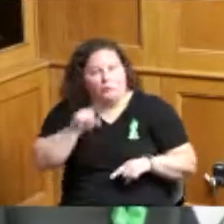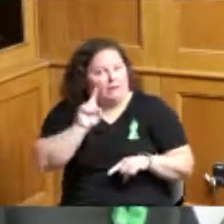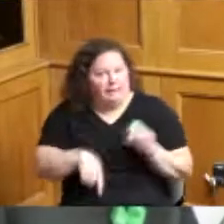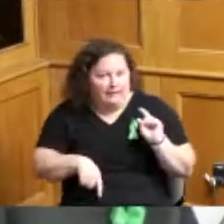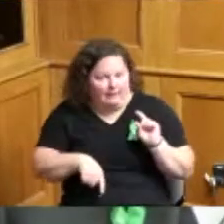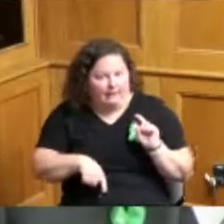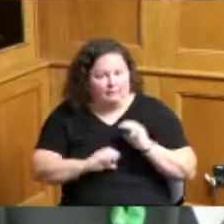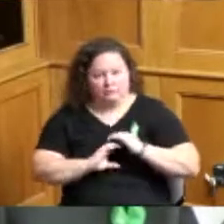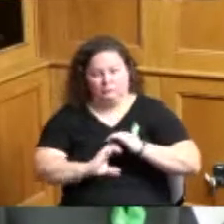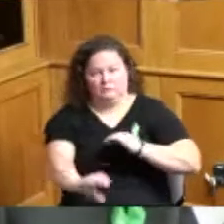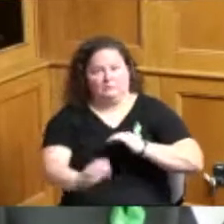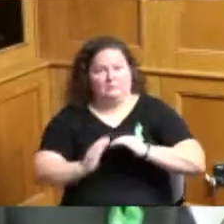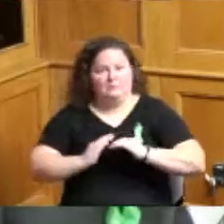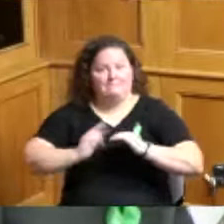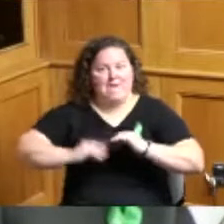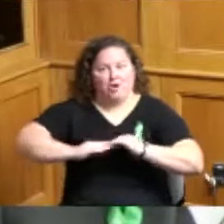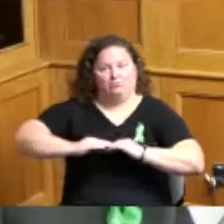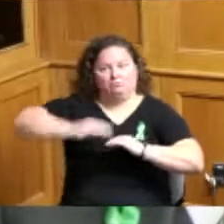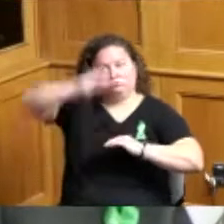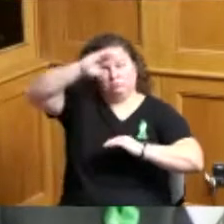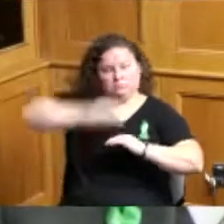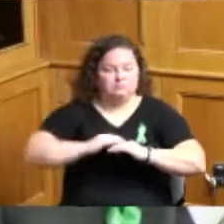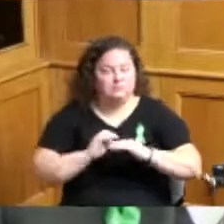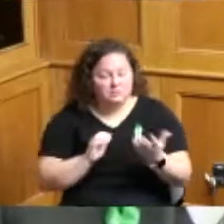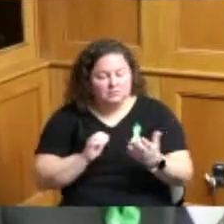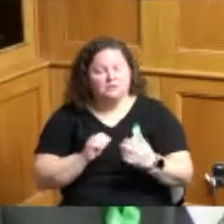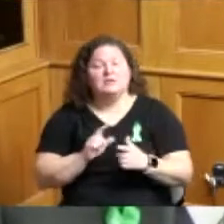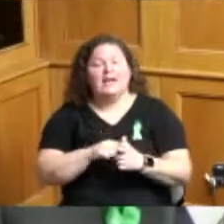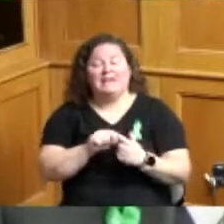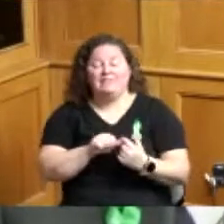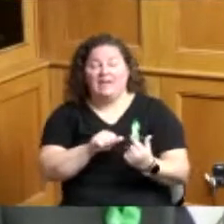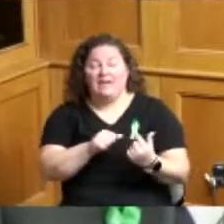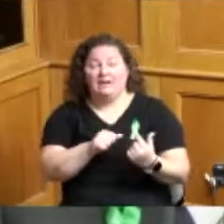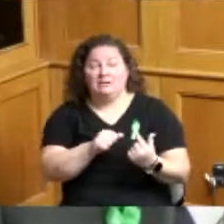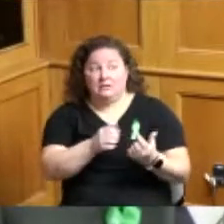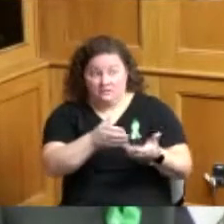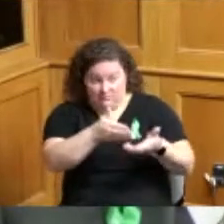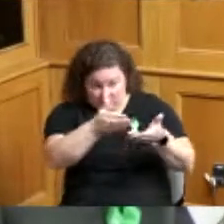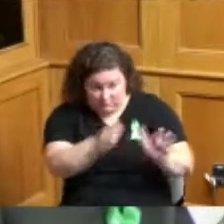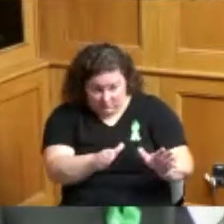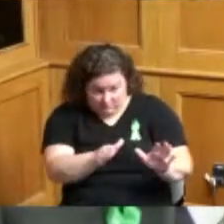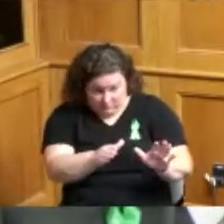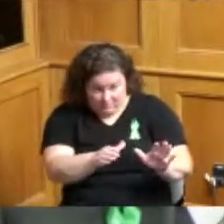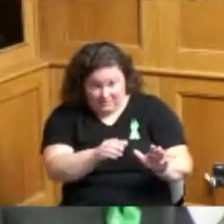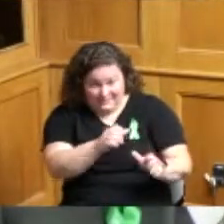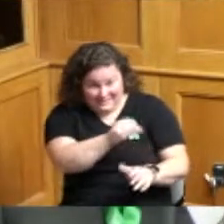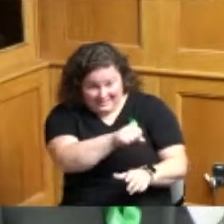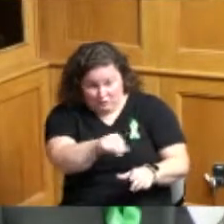and then it comes in front of the Board for final approval is that how the process works so I can't